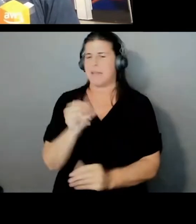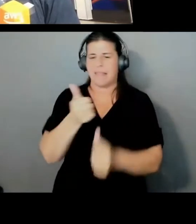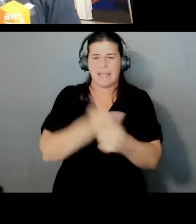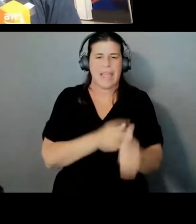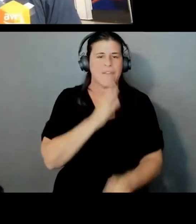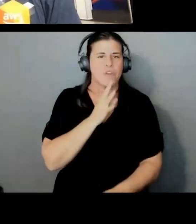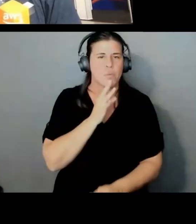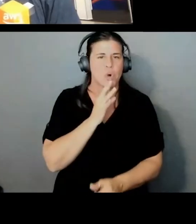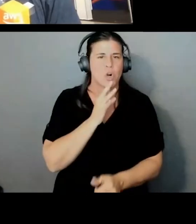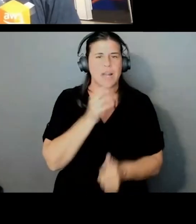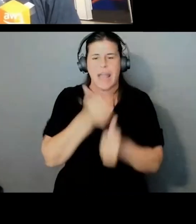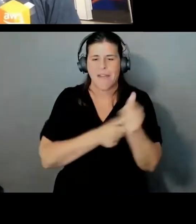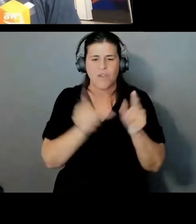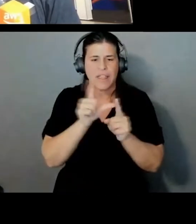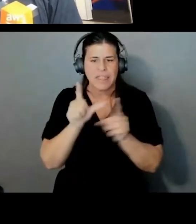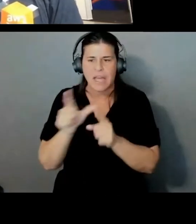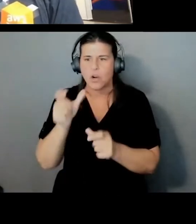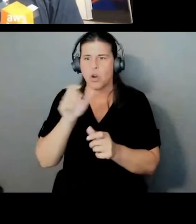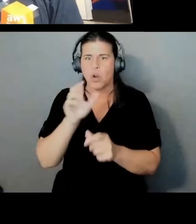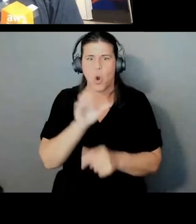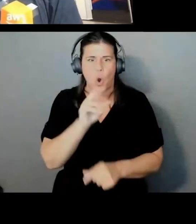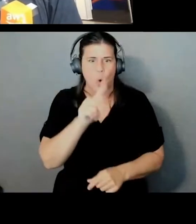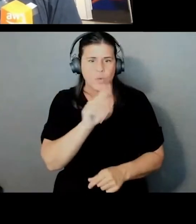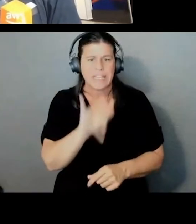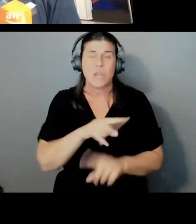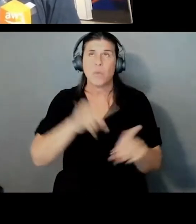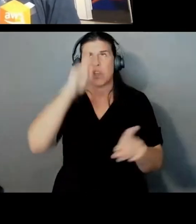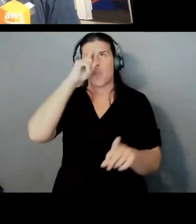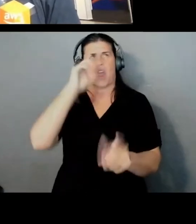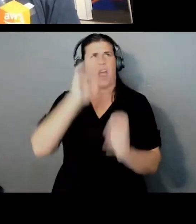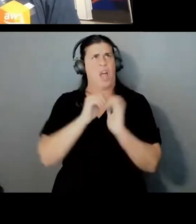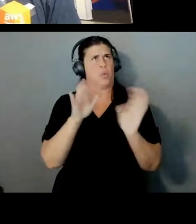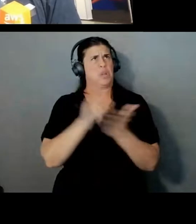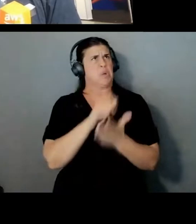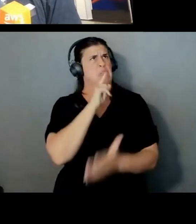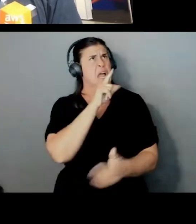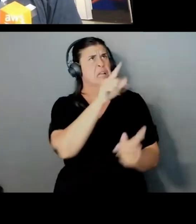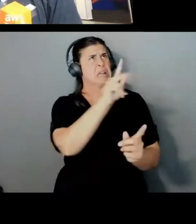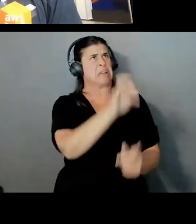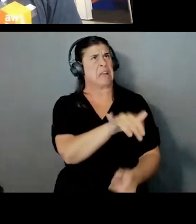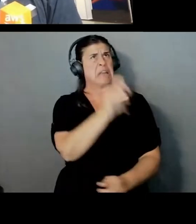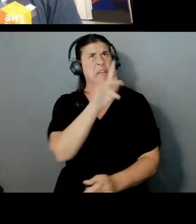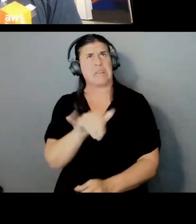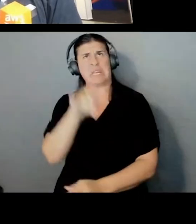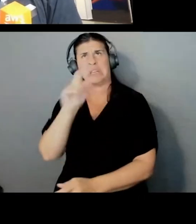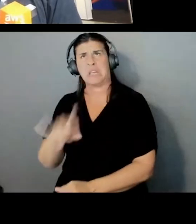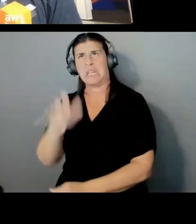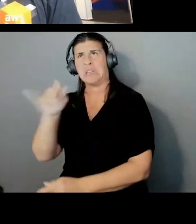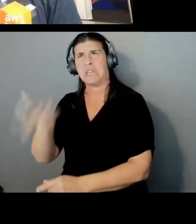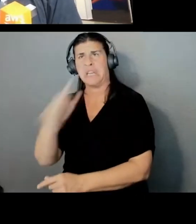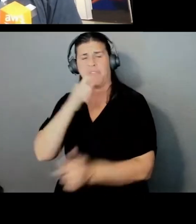Honestly, your thought process goes to that. Like, how are we gonna do this? So it's more like we're encrypting that session